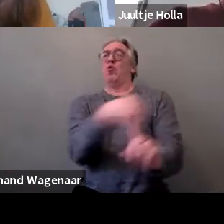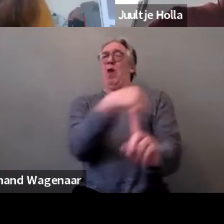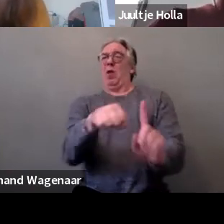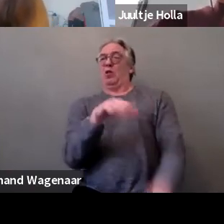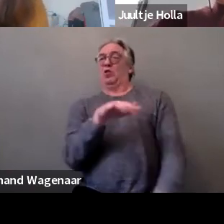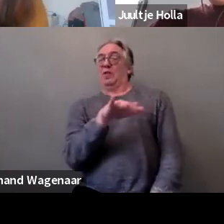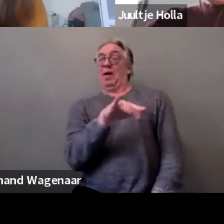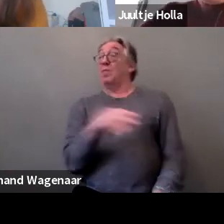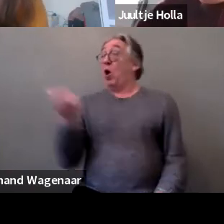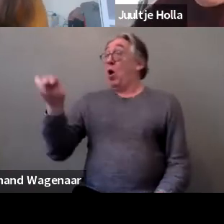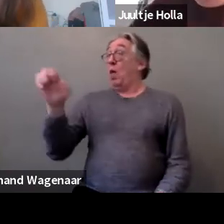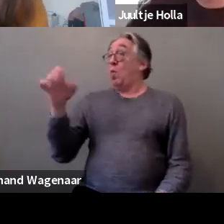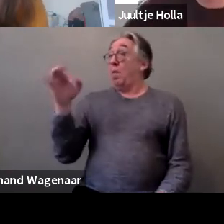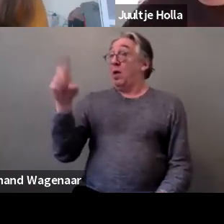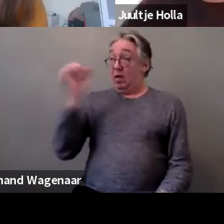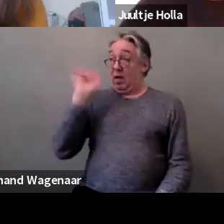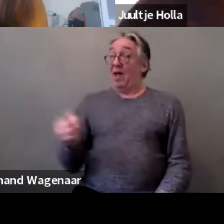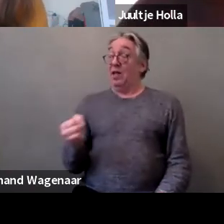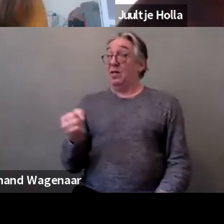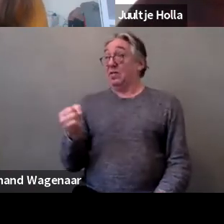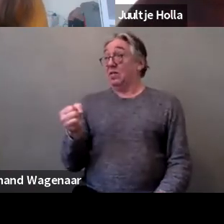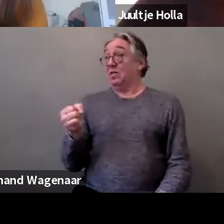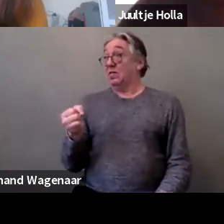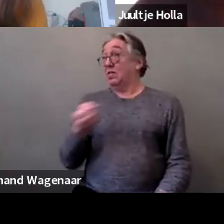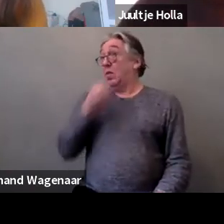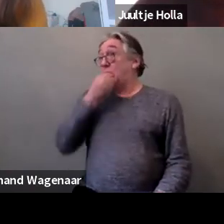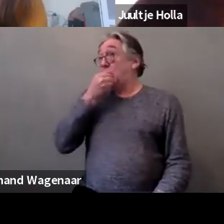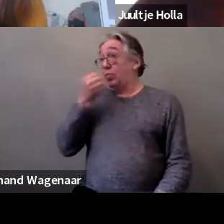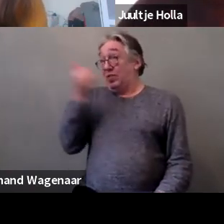I can unmute you so you can ask your question or make your comments.